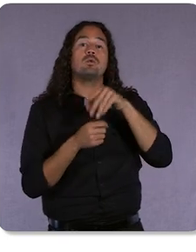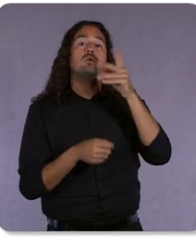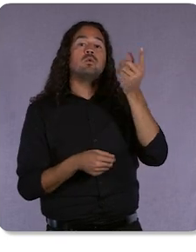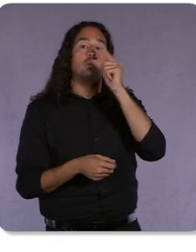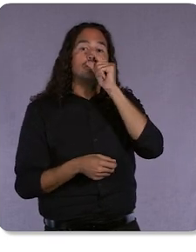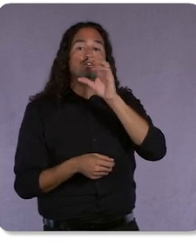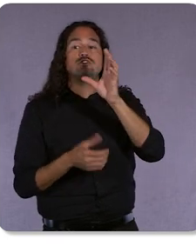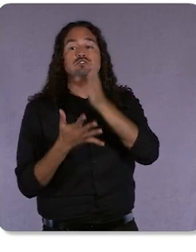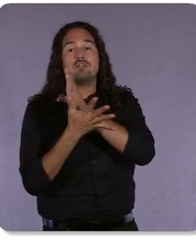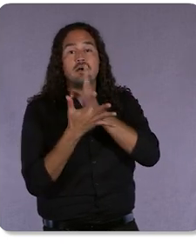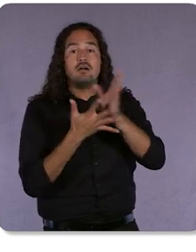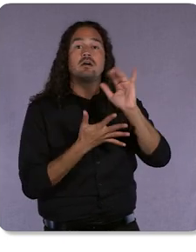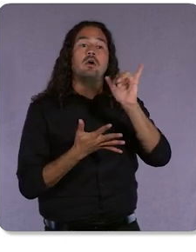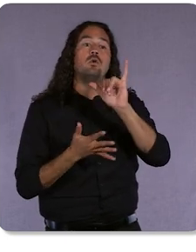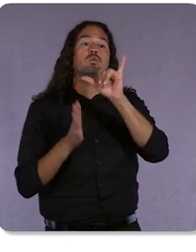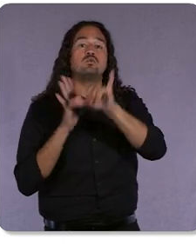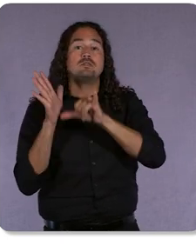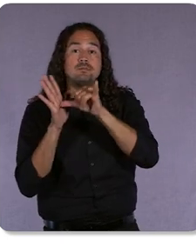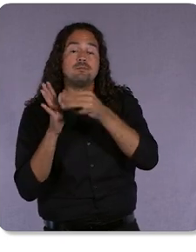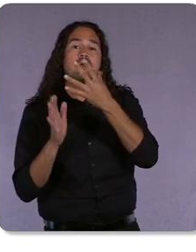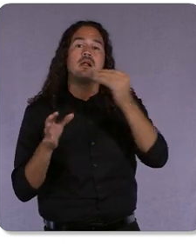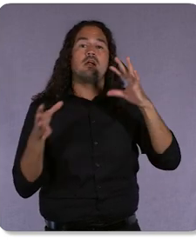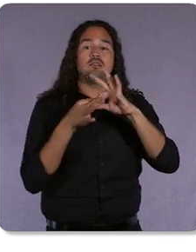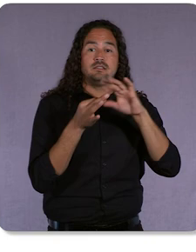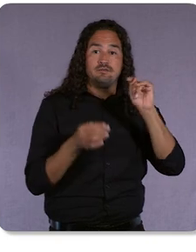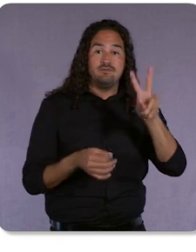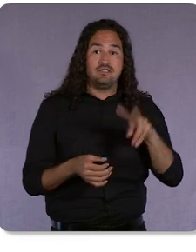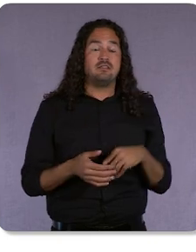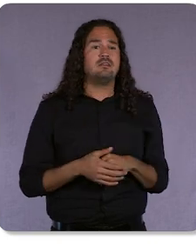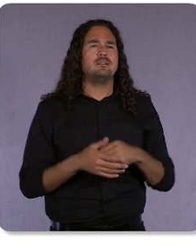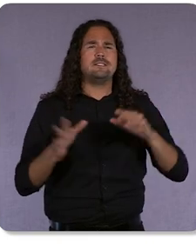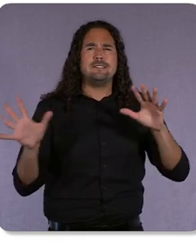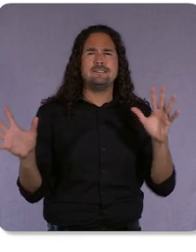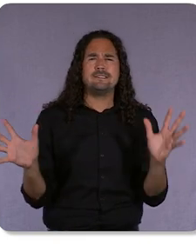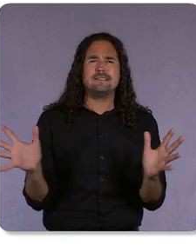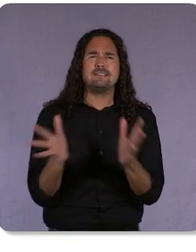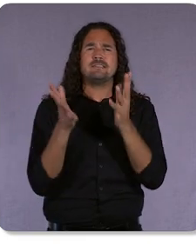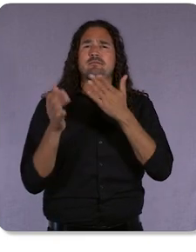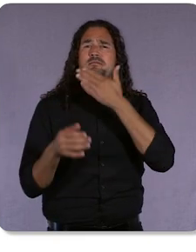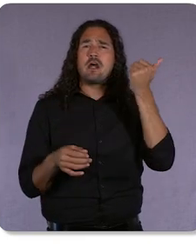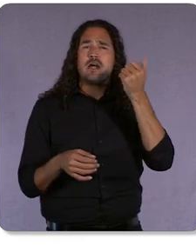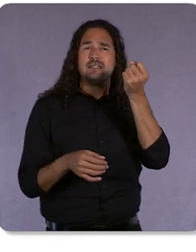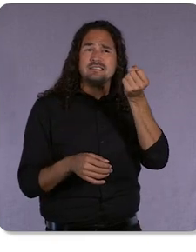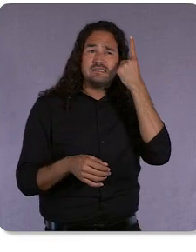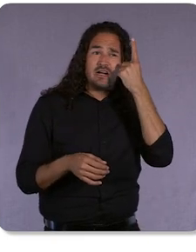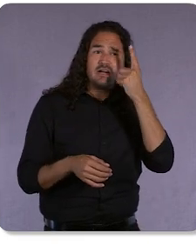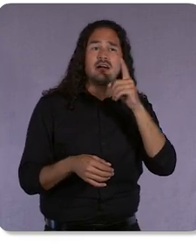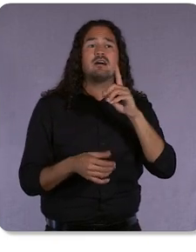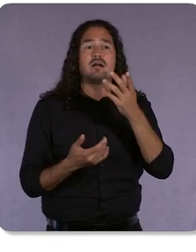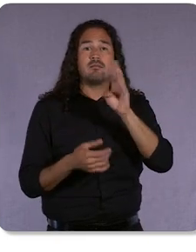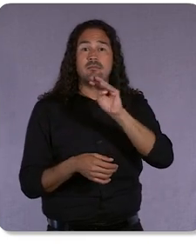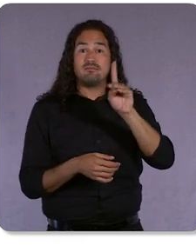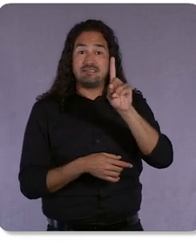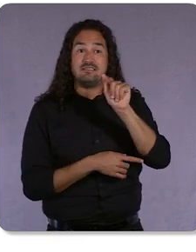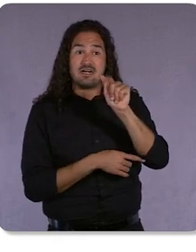And to give better insight into what’s working, we’re improving our MMM Data Platform. These improvements will allow us to provide data inputs more quickly,